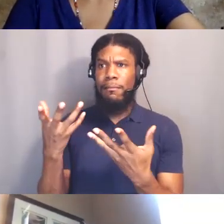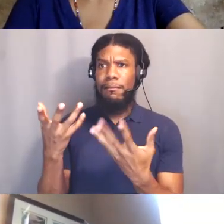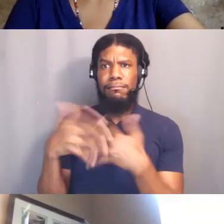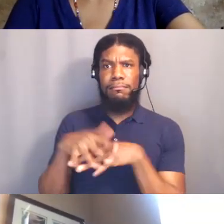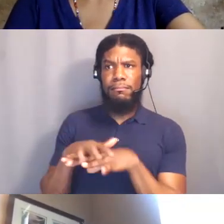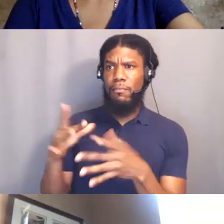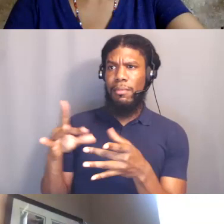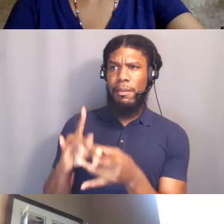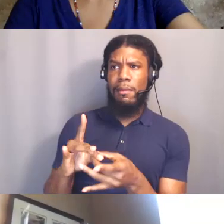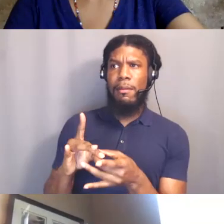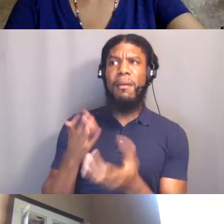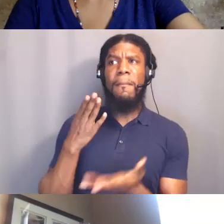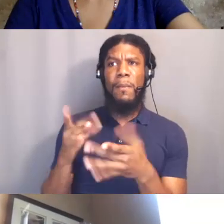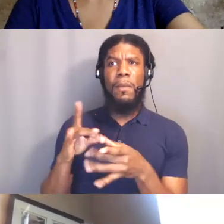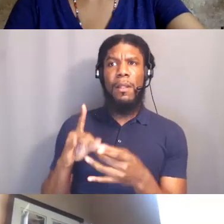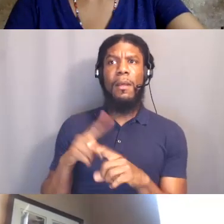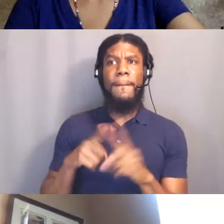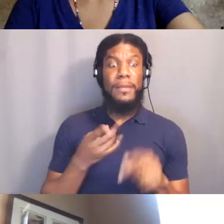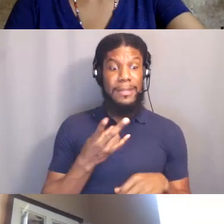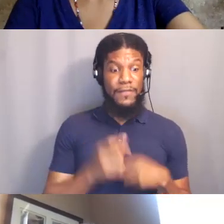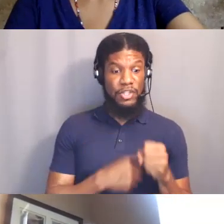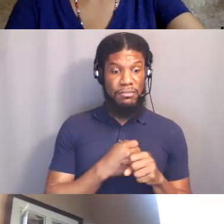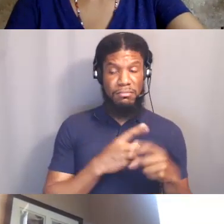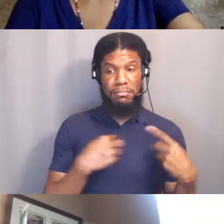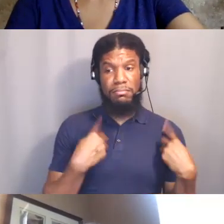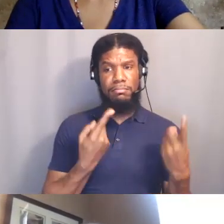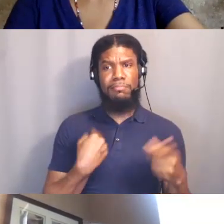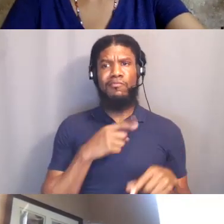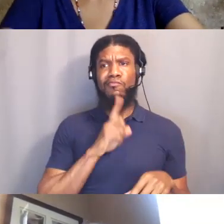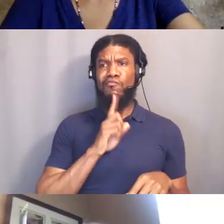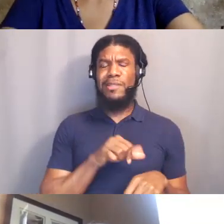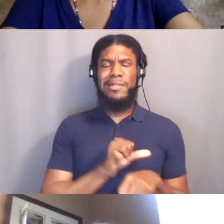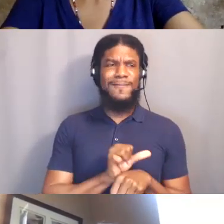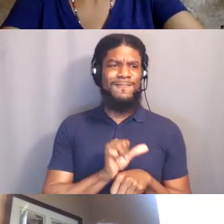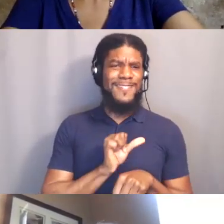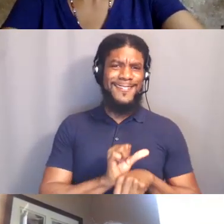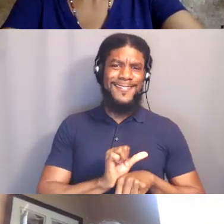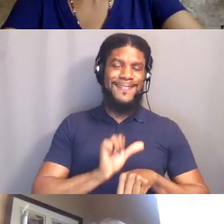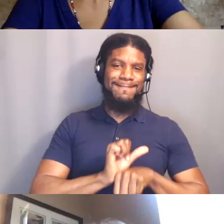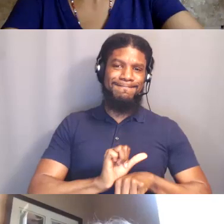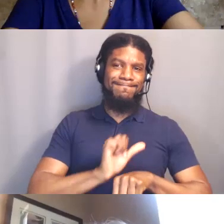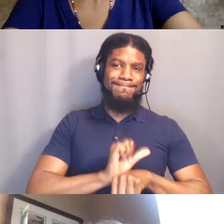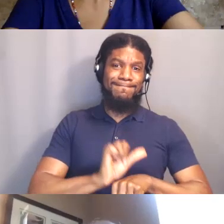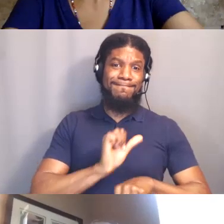The last seven years I have worked pretty intensely in the world of interfaith,